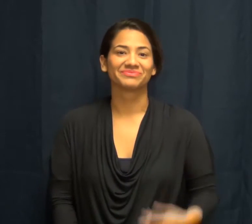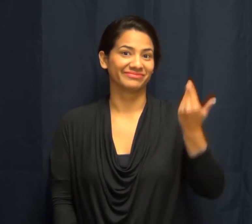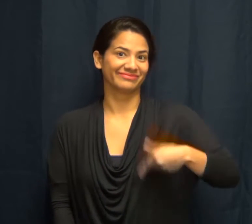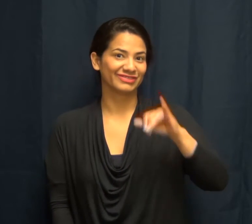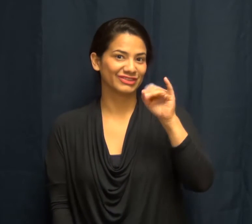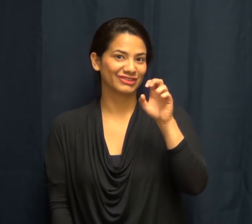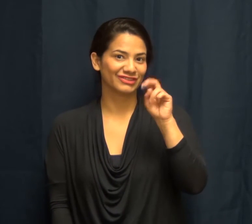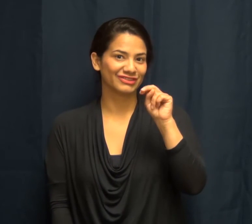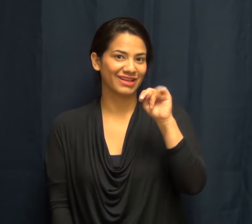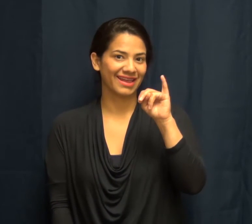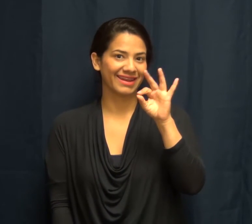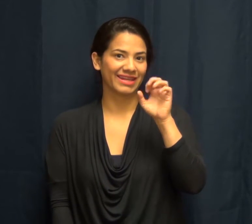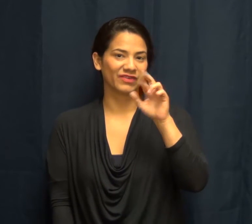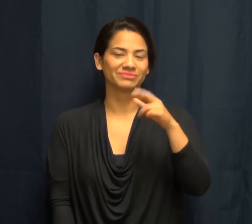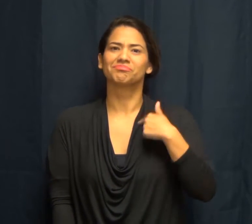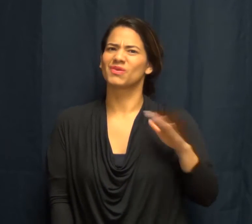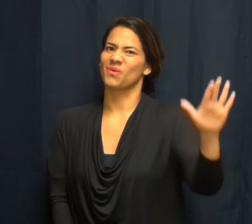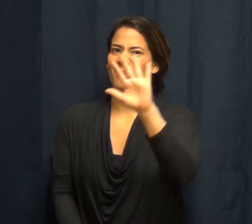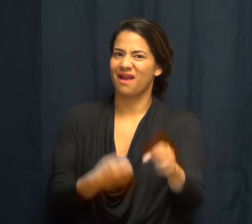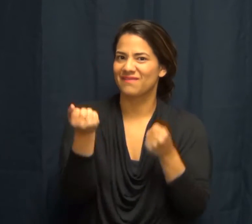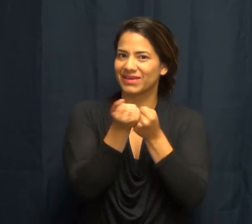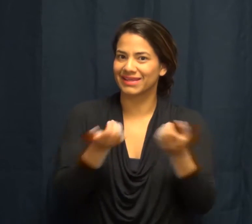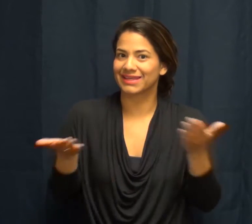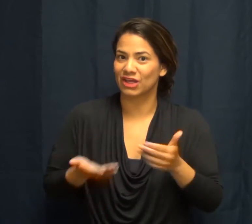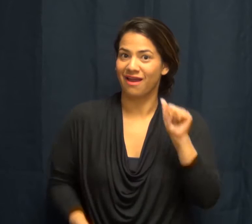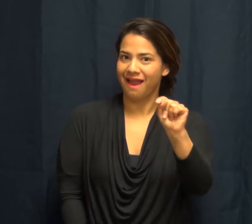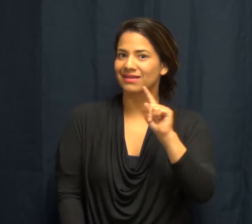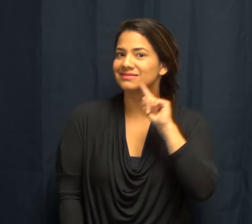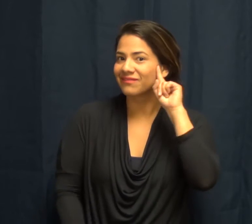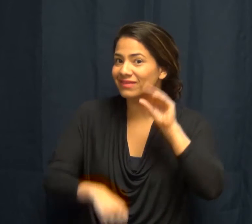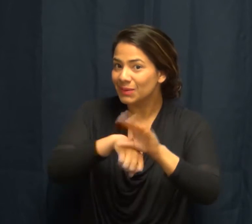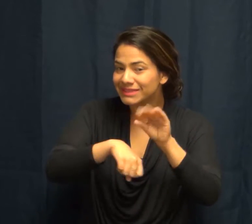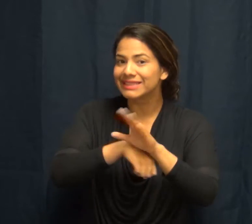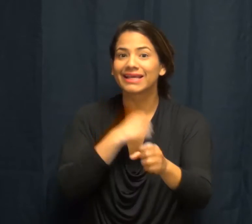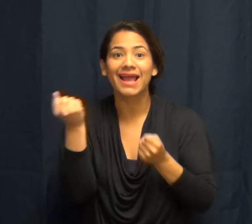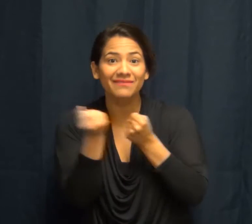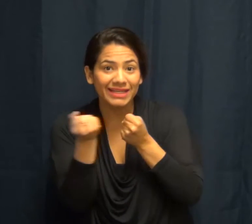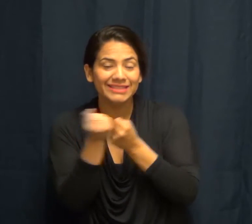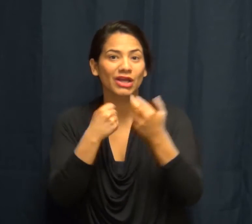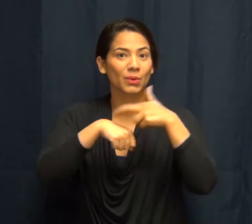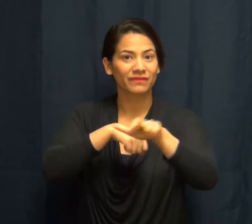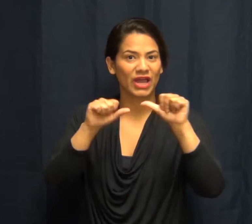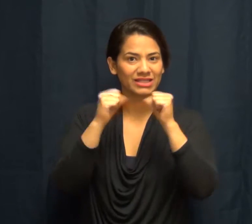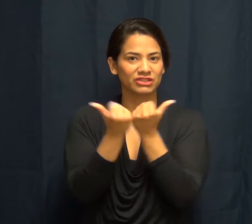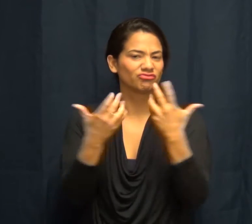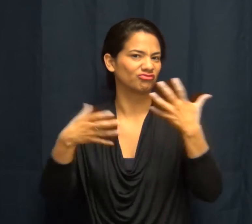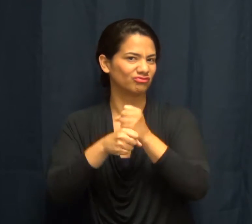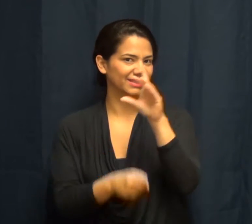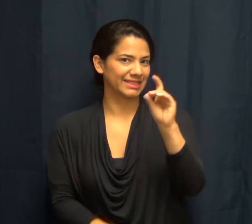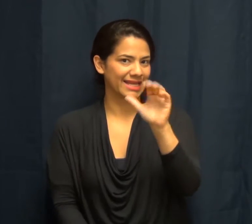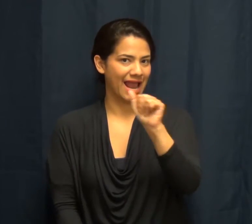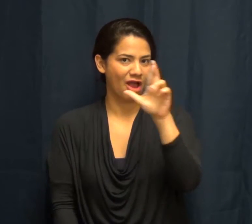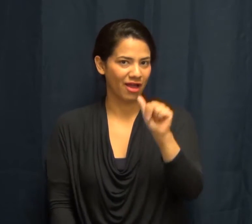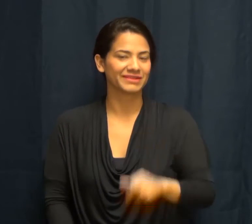I’m Jennifer and I am your advocate here at DCARA!